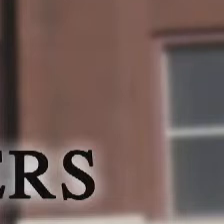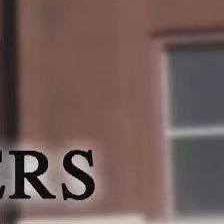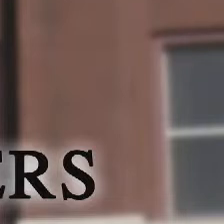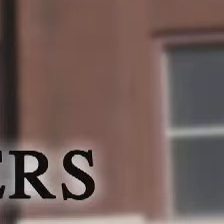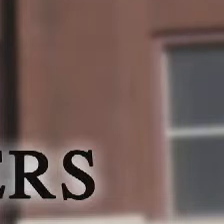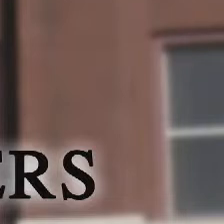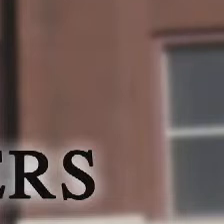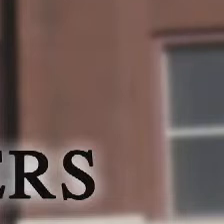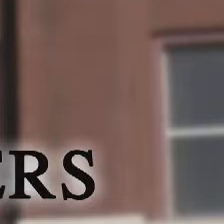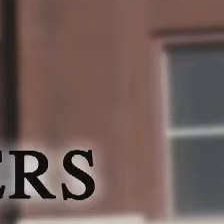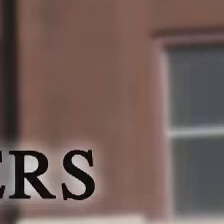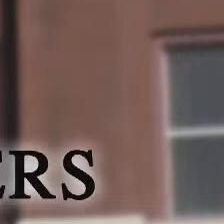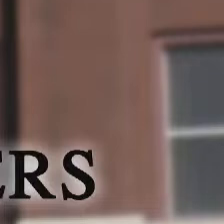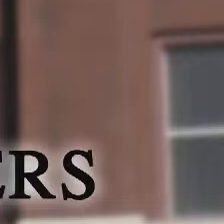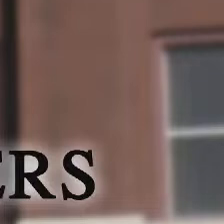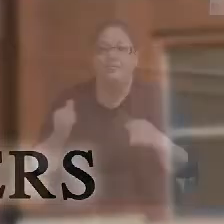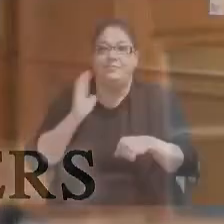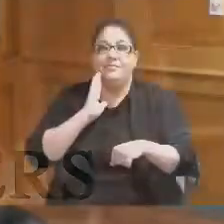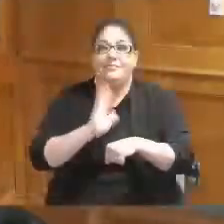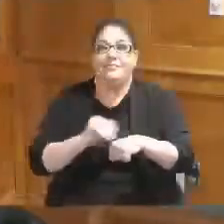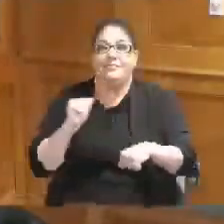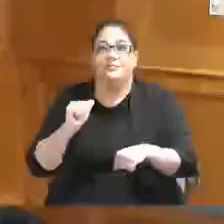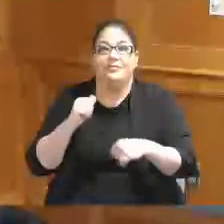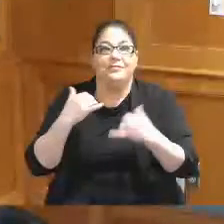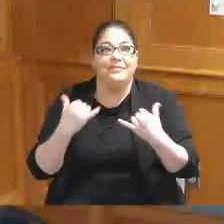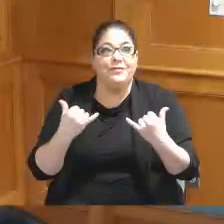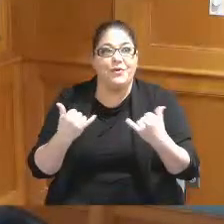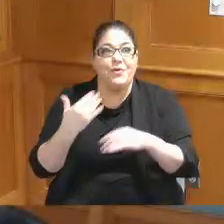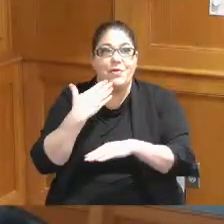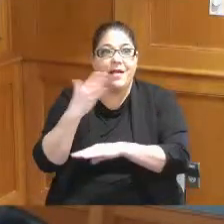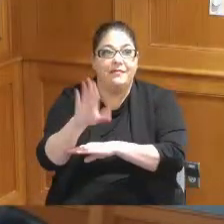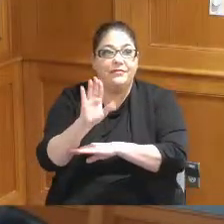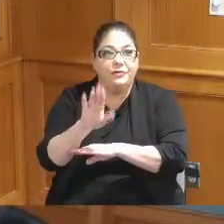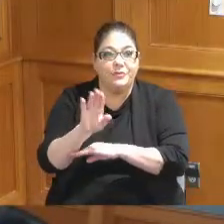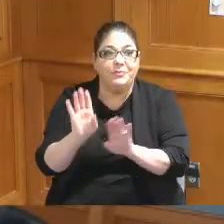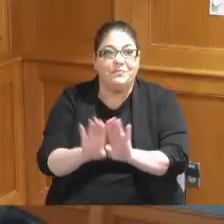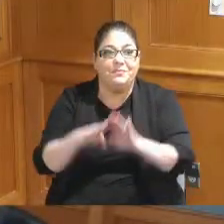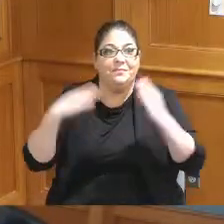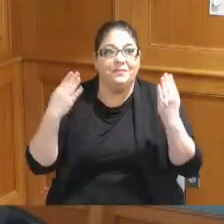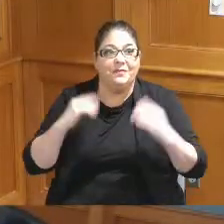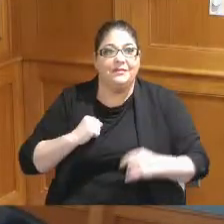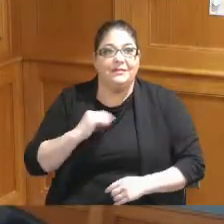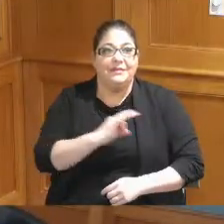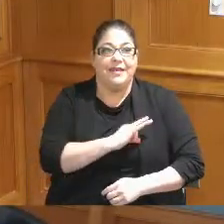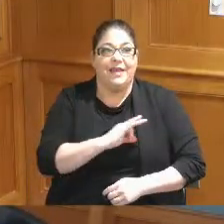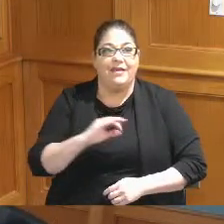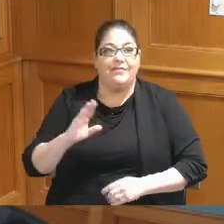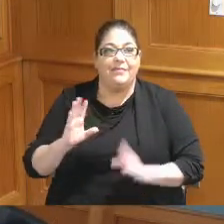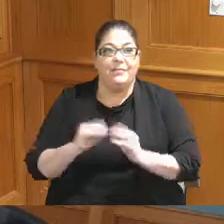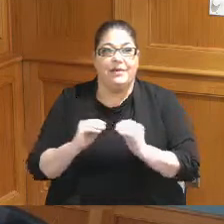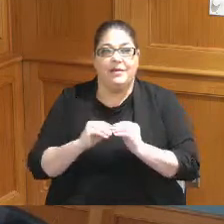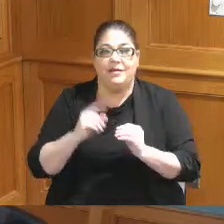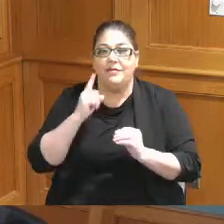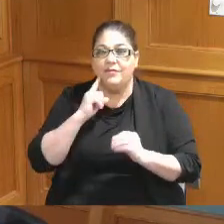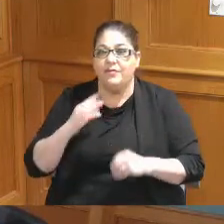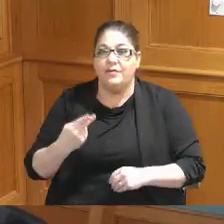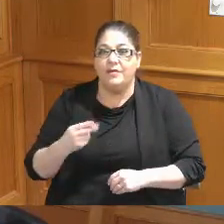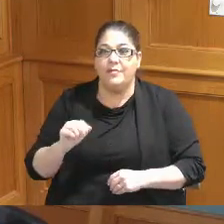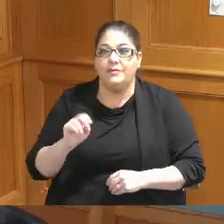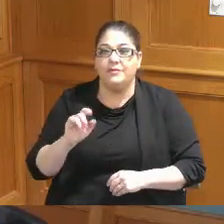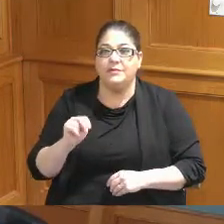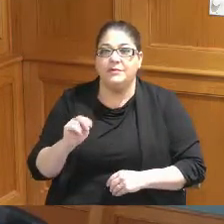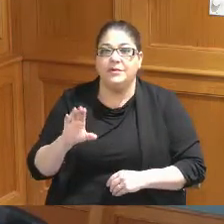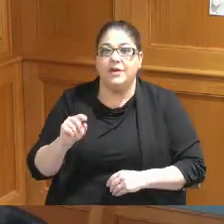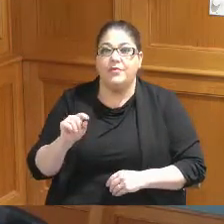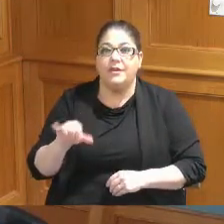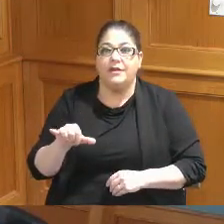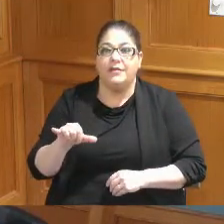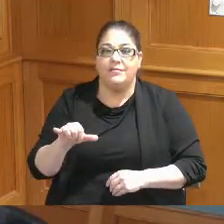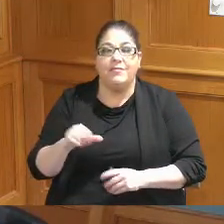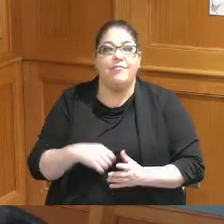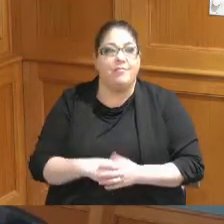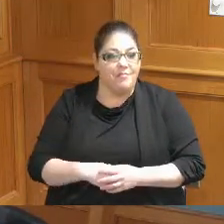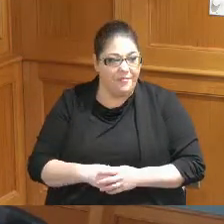today we're calling our Hamilton County staff meeting together today and we'll start with the